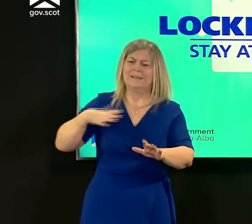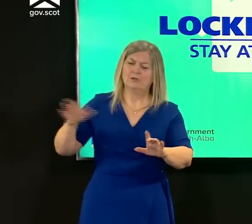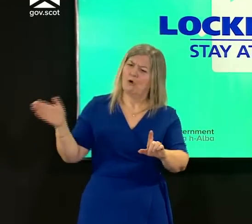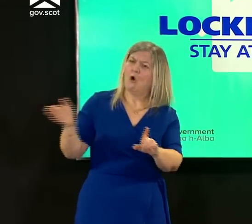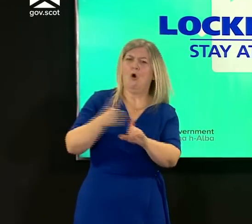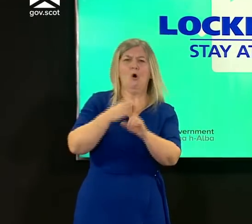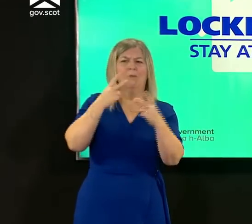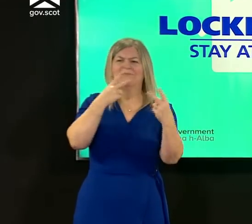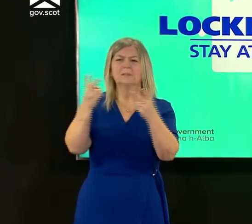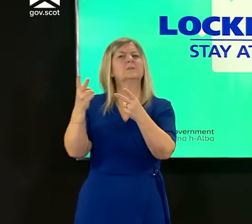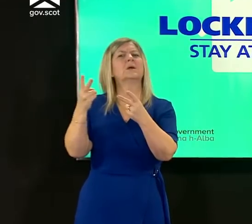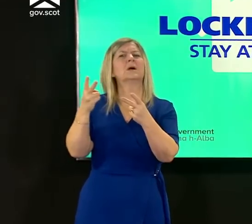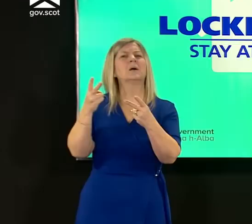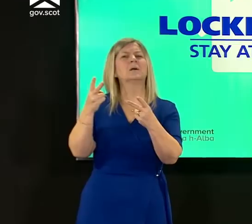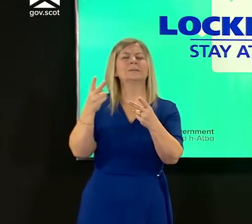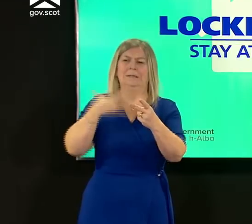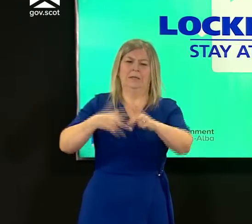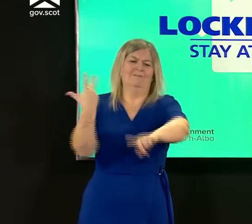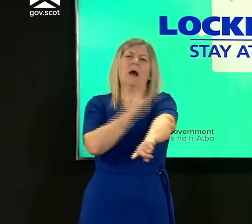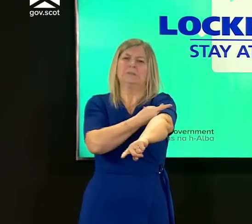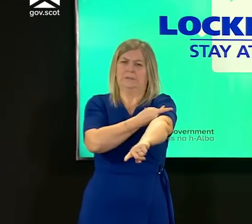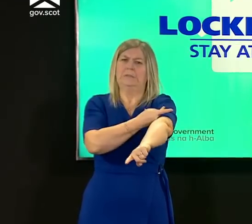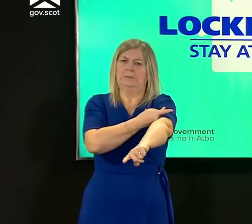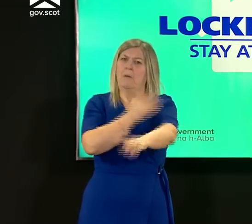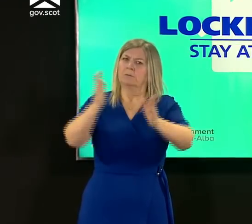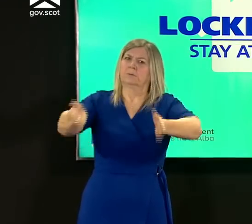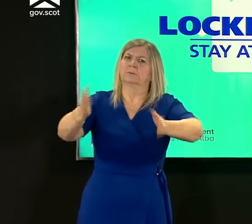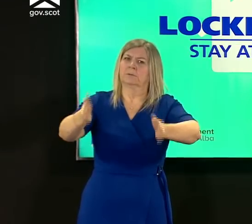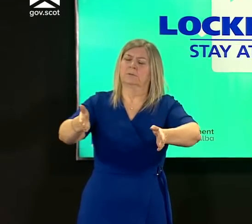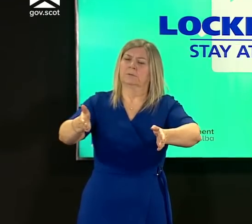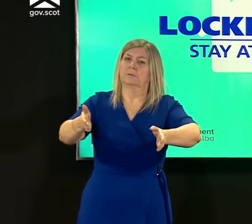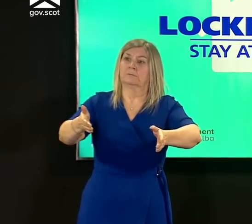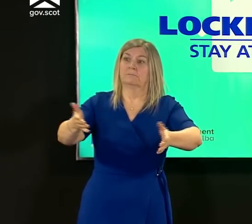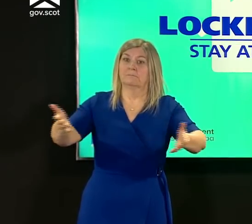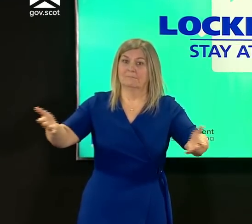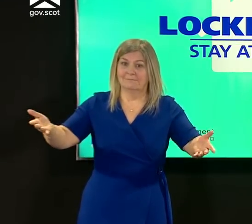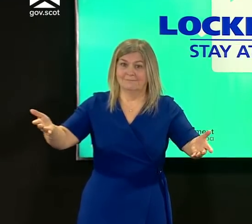been vaccinated to saying that they accepted that that was not required